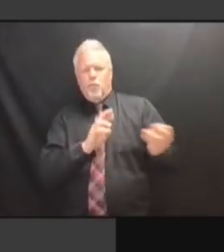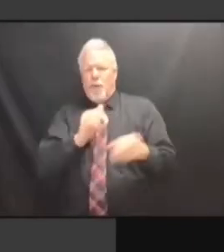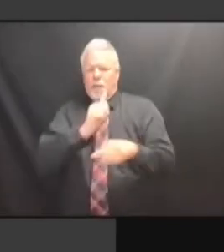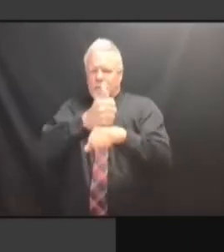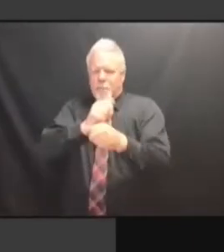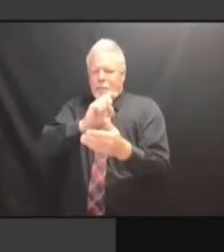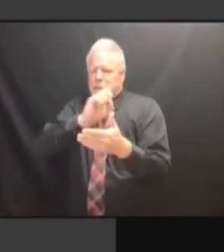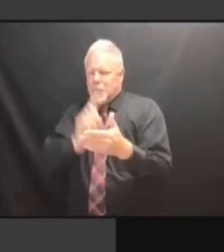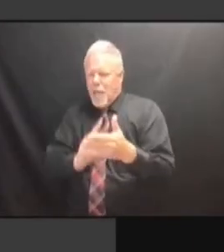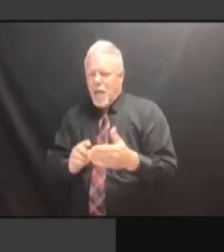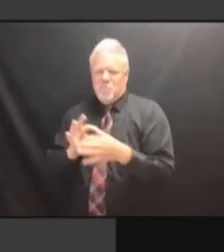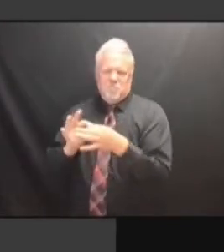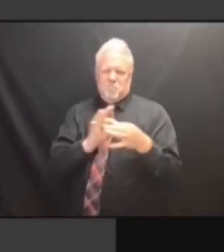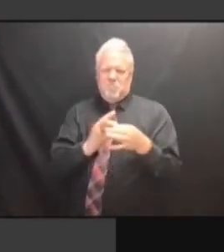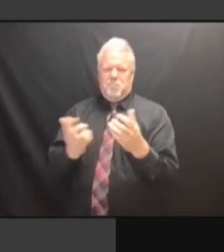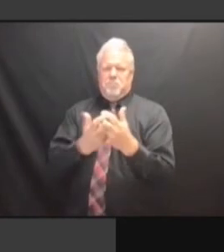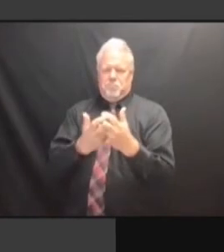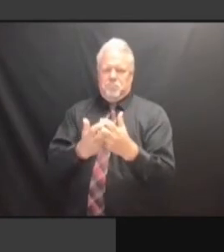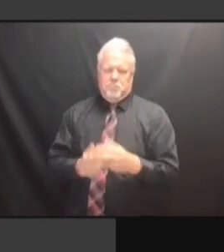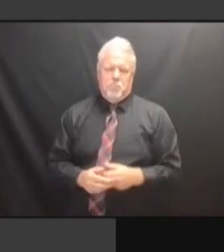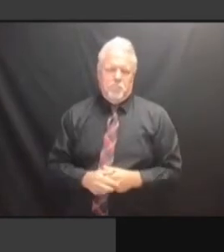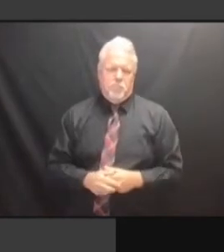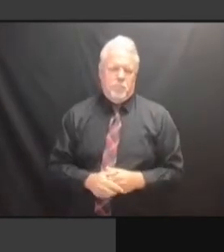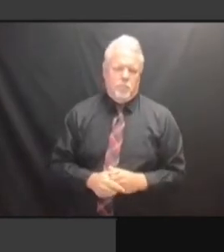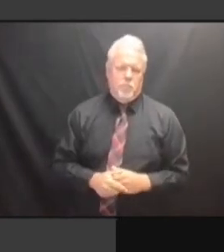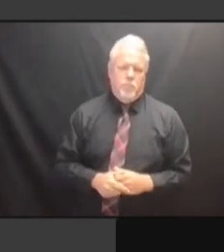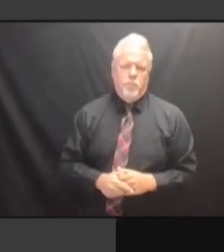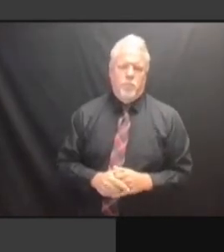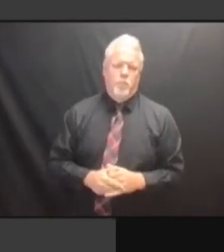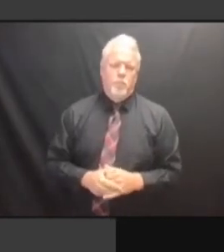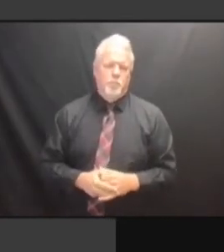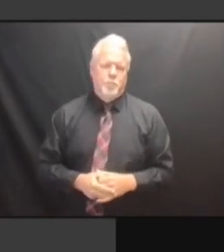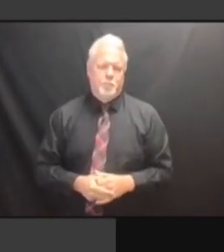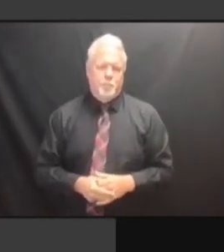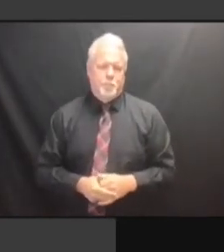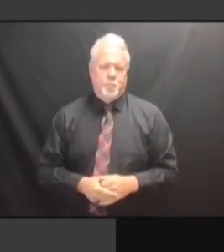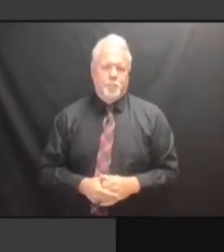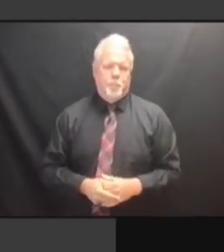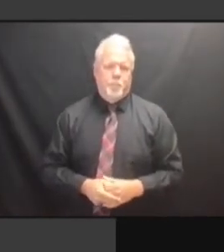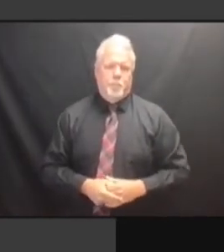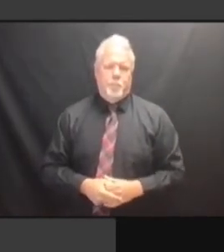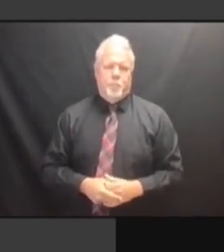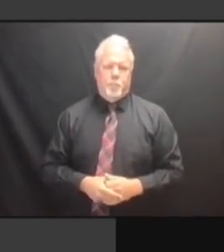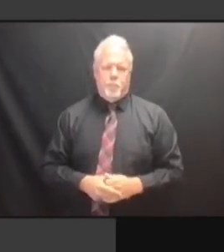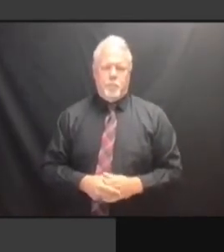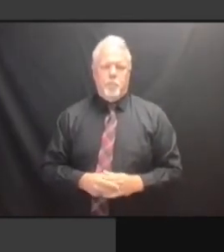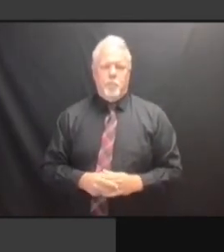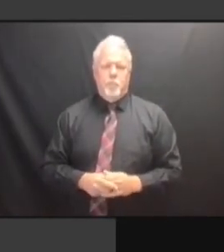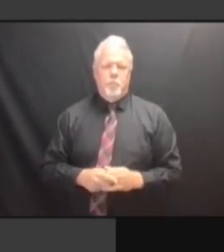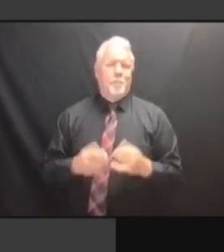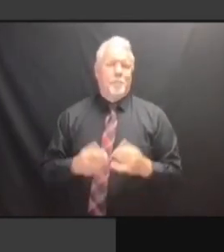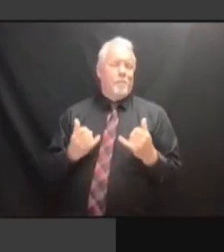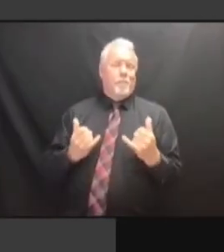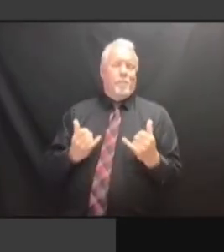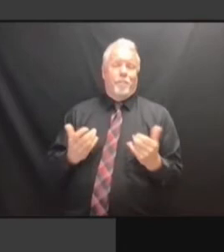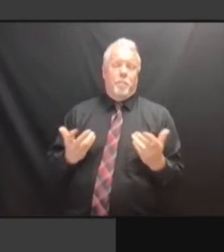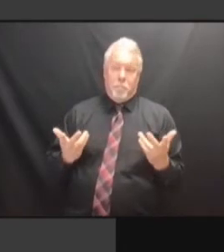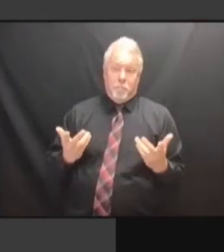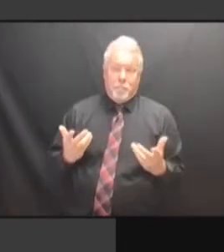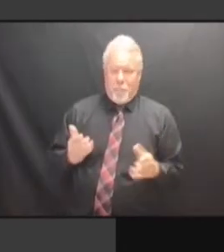BUT RIGHT NOW, WE'RE PLANNING FOR THE SIZE WE'RE BUT RIGHT NOW, WE'RE PLANNING FOR THE SIZE WE'RE GETTING BUT RIGHT NOW, WE'RE PLANNING FOR THE SIZE WE'RE GETTING RIGHT FOR THE SIZE WE'RE GETTING RIGHT FOR THE SIZE WE'RE GETTING RIGHT NOW FOR THE SIZE WE'RE GETTING RIGHT NOW OF FOR THE SIZE WE'RE GETTING RIGHT NOW OF PEOPLE FOR THE SIZE WE'RE GETTING RIGHT NOW OF PEOPLE WE FOR THE SIZE WE'RE GETTING RIGHT NOW OF PEOPLE WE THINK FOR THE SIZE WE'RE GETTING RIGHT NOW OF PEOPLE WE THINK WE FOR THE SIZE WE'RE GETTING RIGHT NOW OF PEOPLE WE THINK WE KNOW NOW OF PEOPLE WE THINK WE KNOW NOW OF PEOPLE WE THINK WE KNOW WE'LL NOW OF PEOPLE WE THINK WE KNOW WE'LL HAVE NOW OF PEOPLE WE THINK WE KNOW WE'LL HAVE ONSITE. WE'LL HAVE ONSITE. WE'LL HAVE ONSITE. WHAT WE'LL HAVE ONSITE. WHAT THAT WE'LL HAVE ONSITE. WHAT THAT NEXT